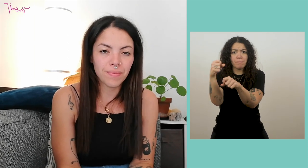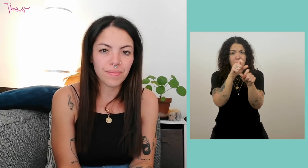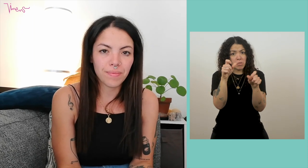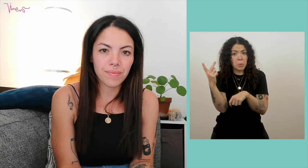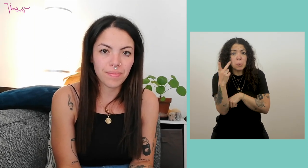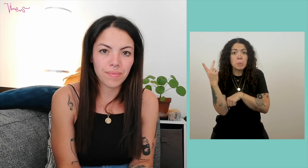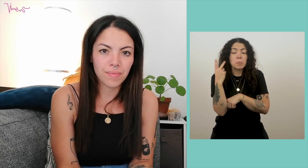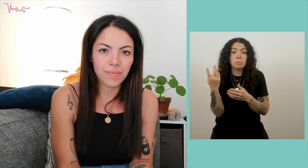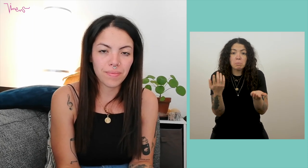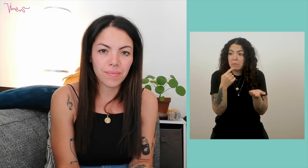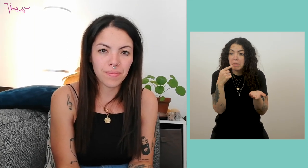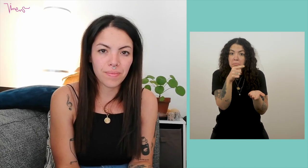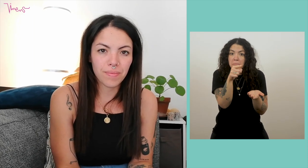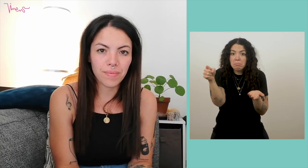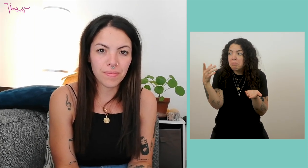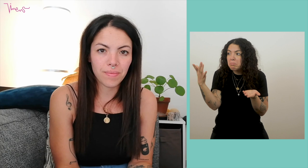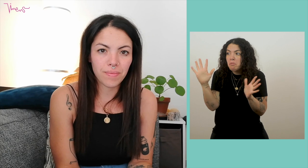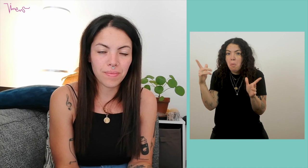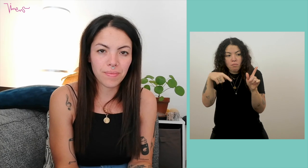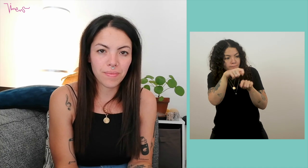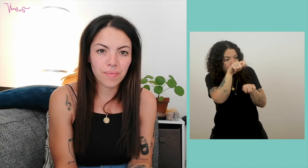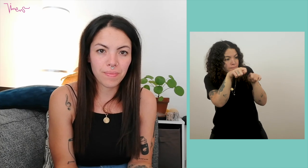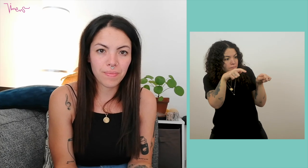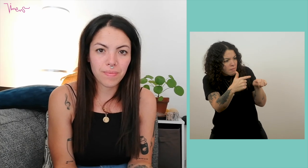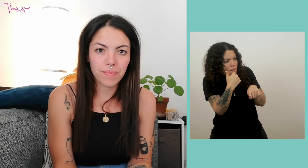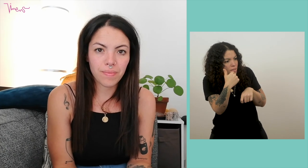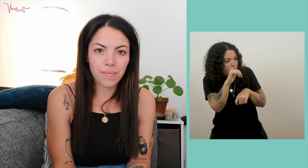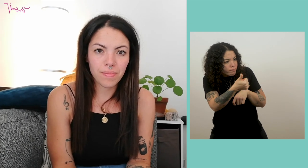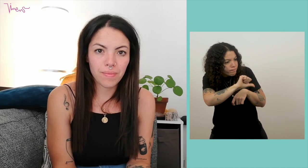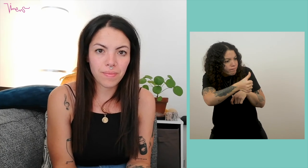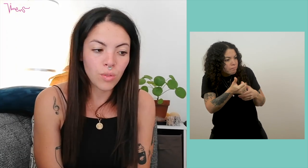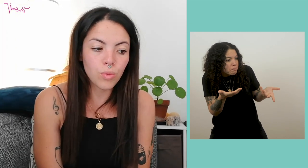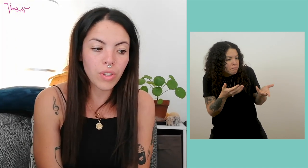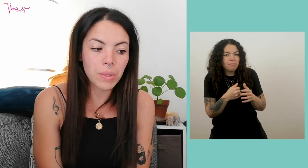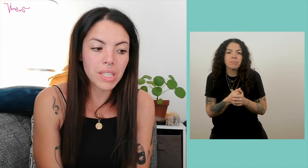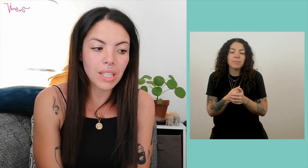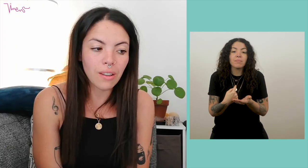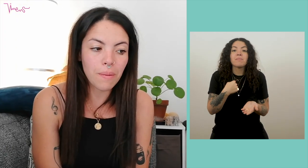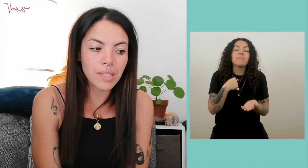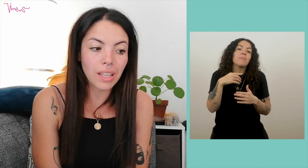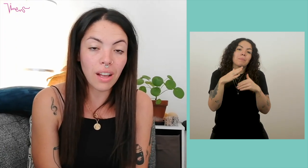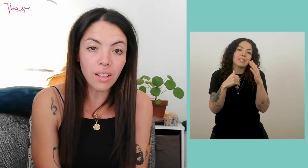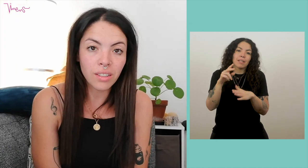So, we could say that indeed, they do not have the possibility to check the quality of your work. We do a job that is still quite rare.